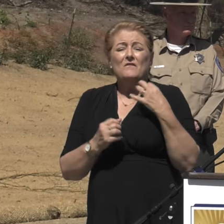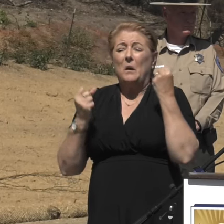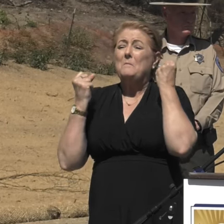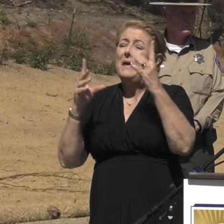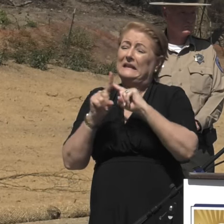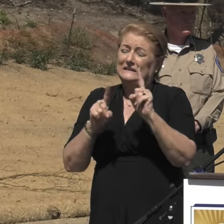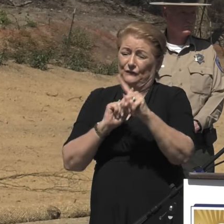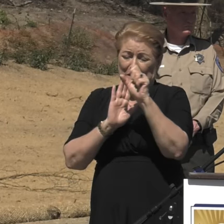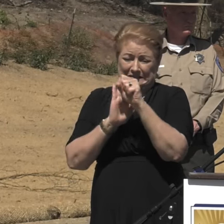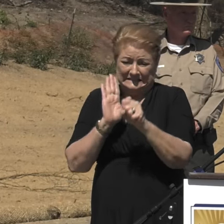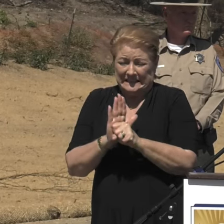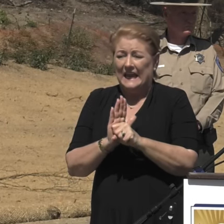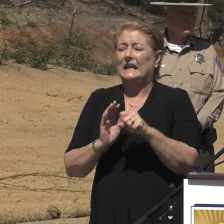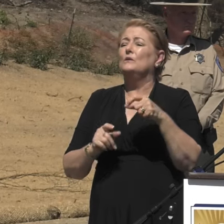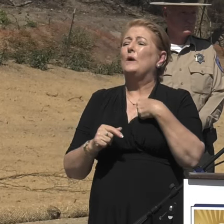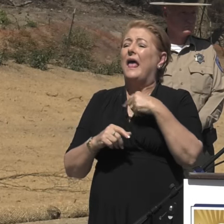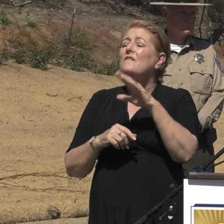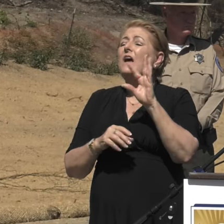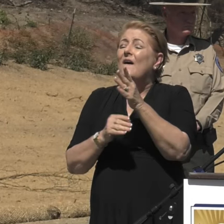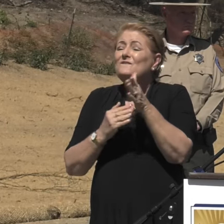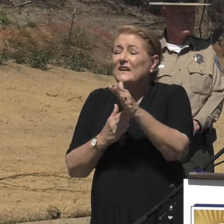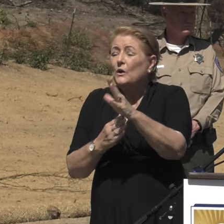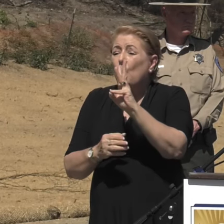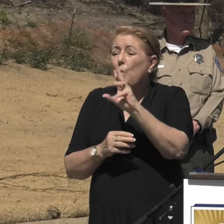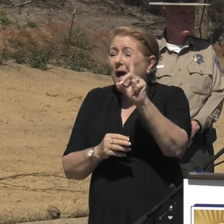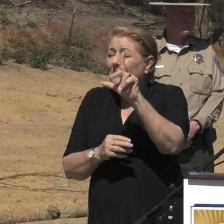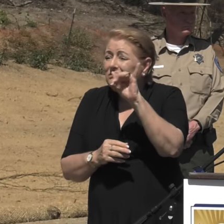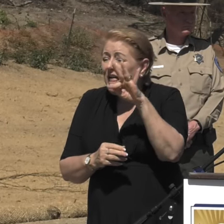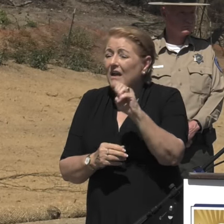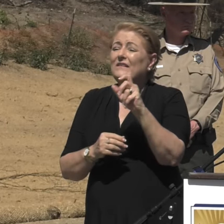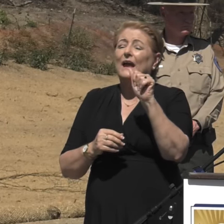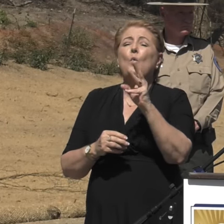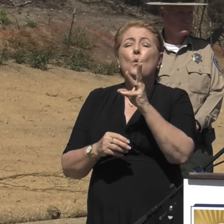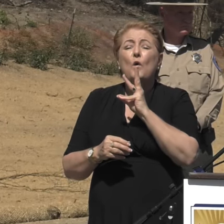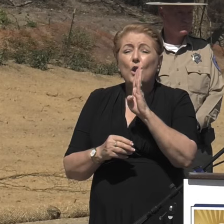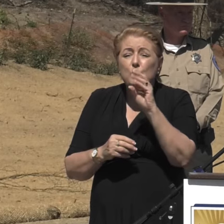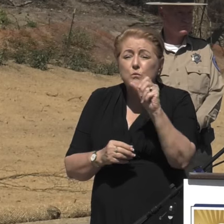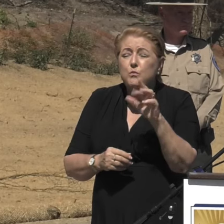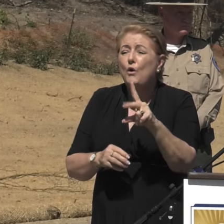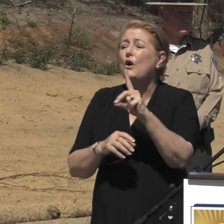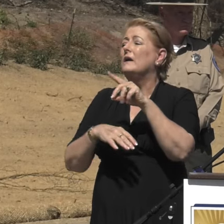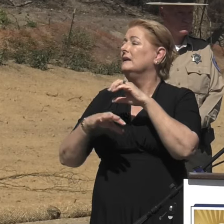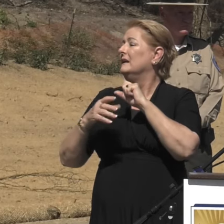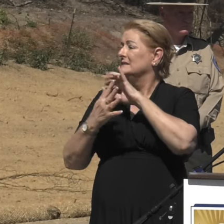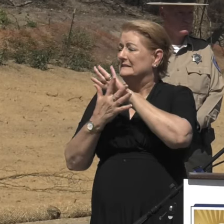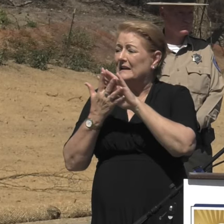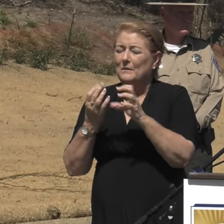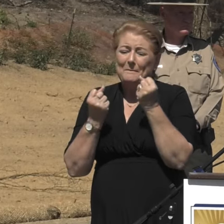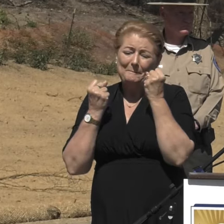including Cal OES, Fish and Wildlife, the Air Board, Water Board, and Cal Trans to name just a few,